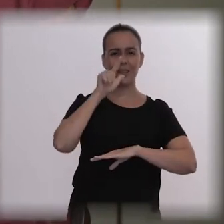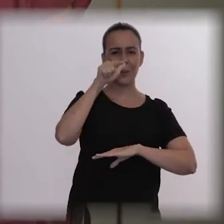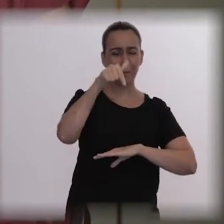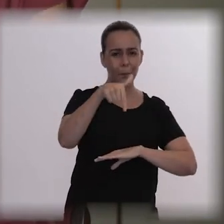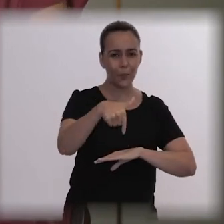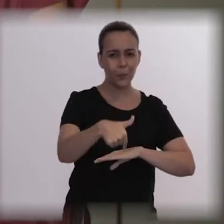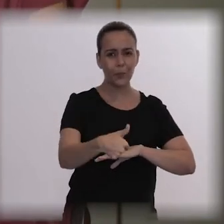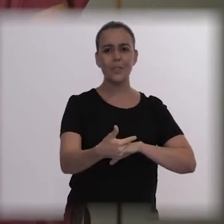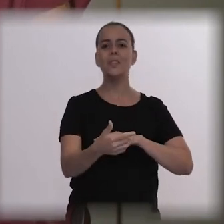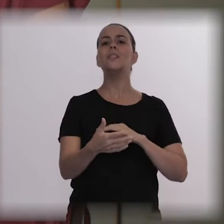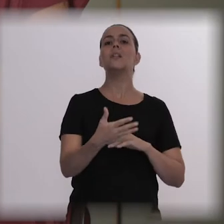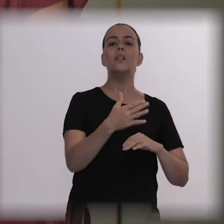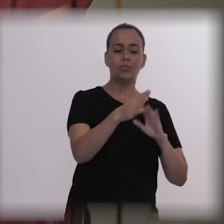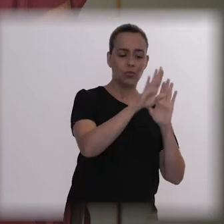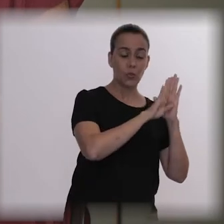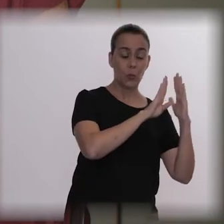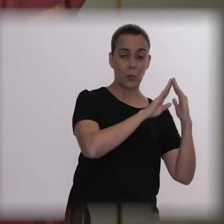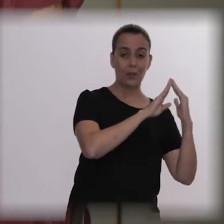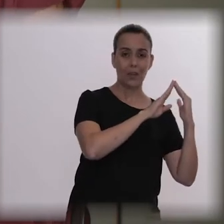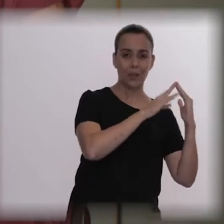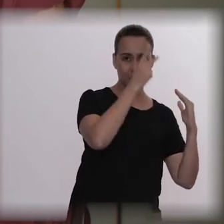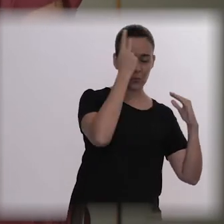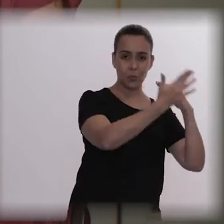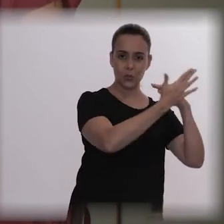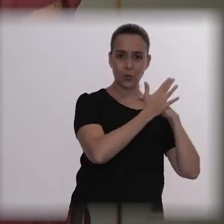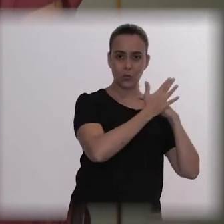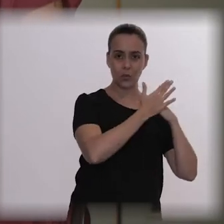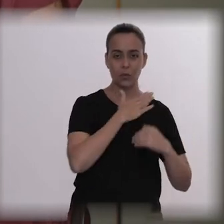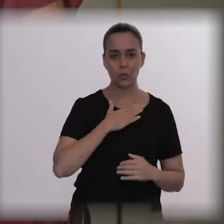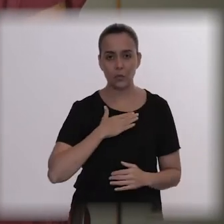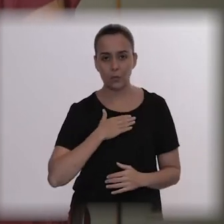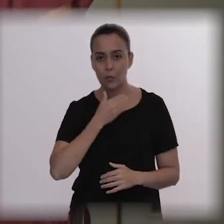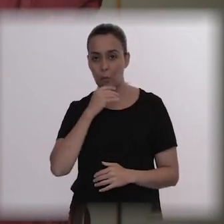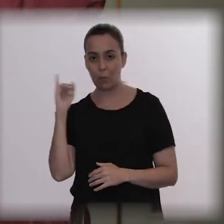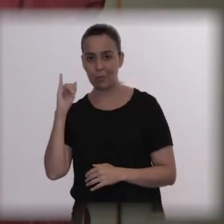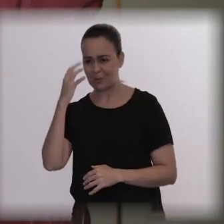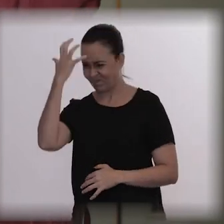Because he got very angry. And it was one of the things that we didn't want to,